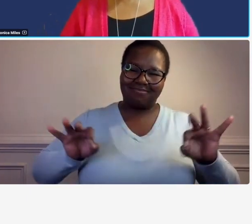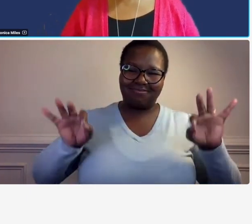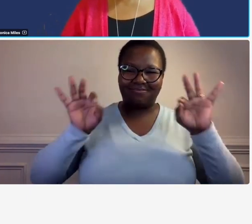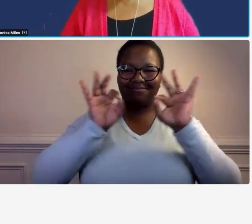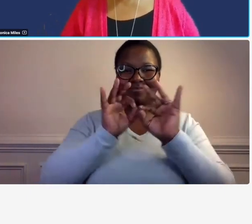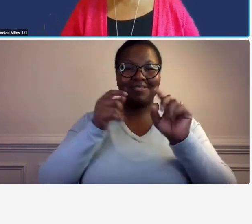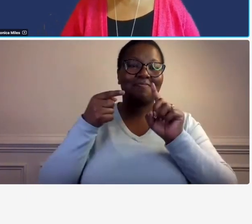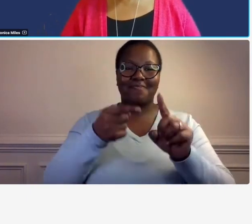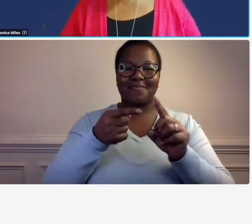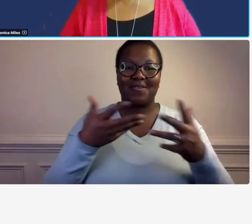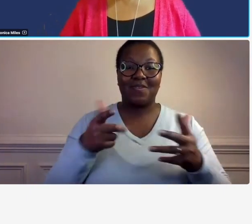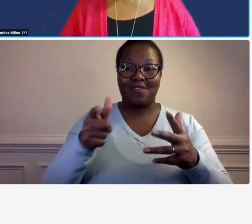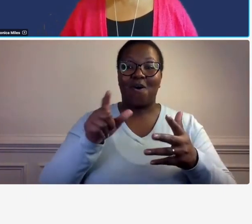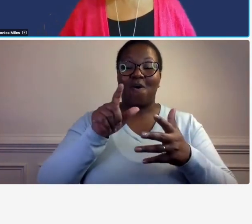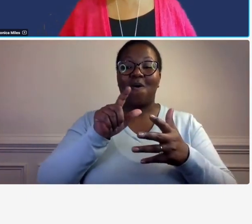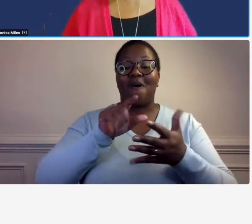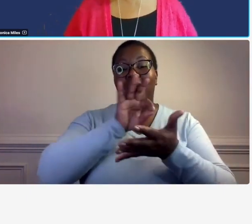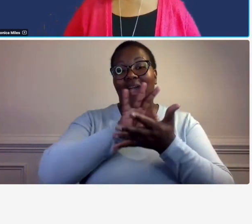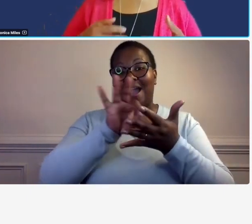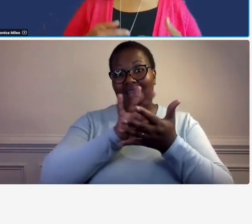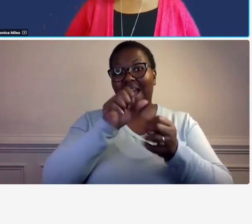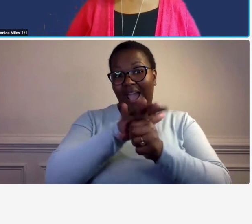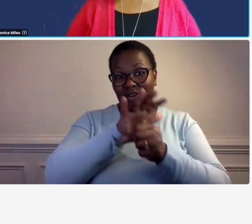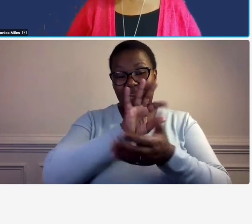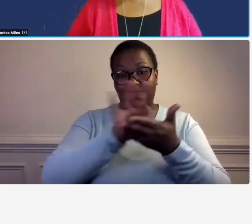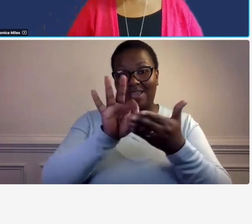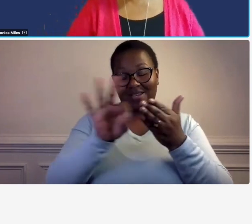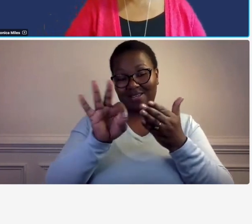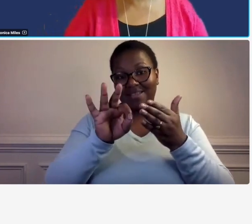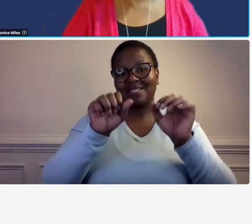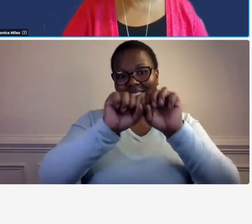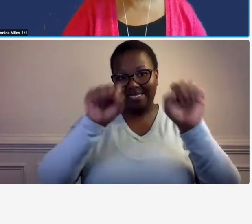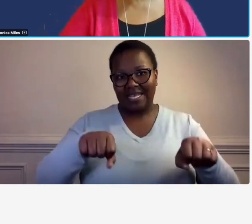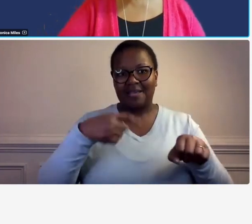accounting system is written policies and procedures and internal controls